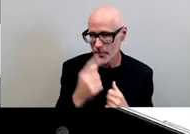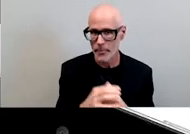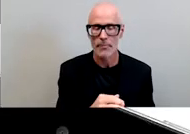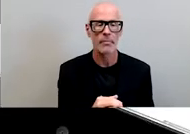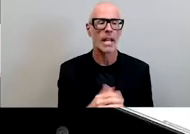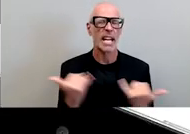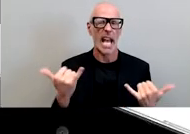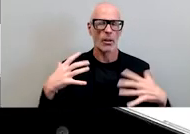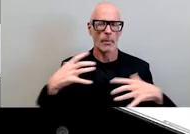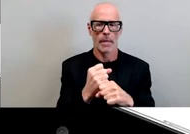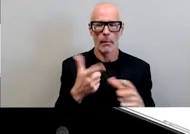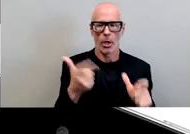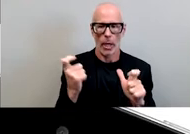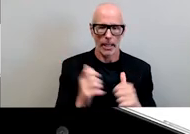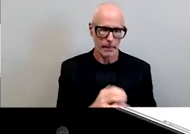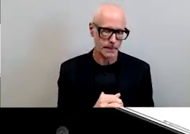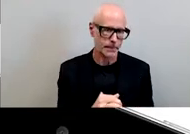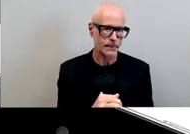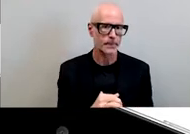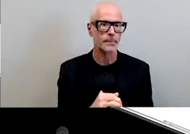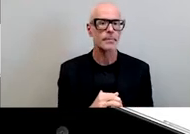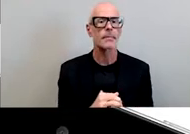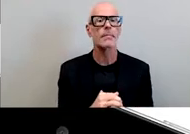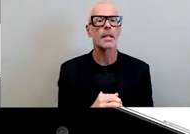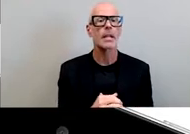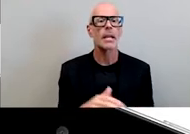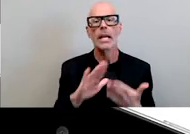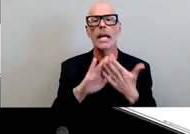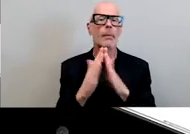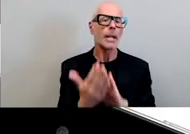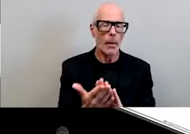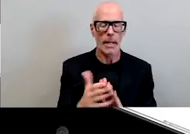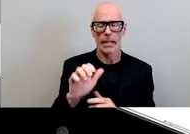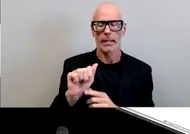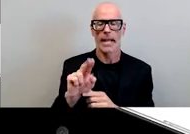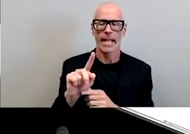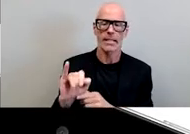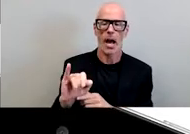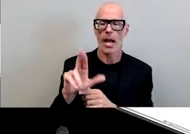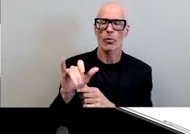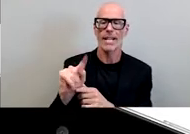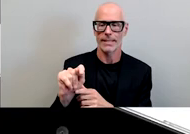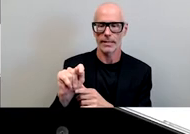quick here um becoming an anti-racist institution i want to move beyond being an anti-racist person